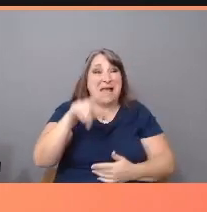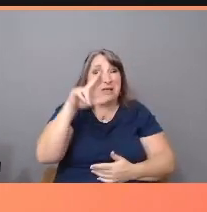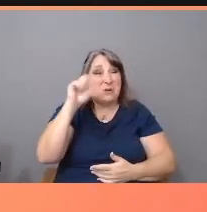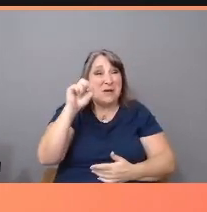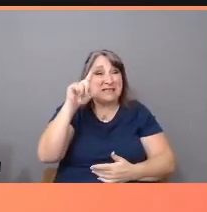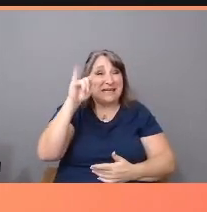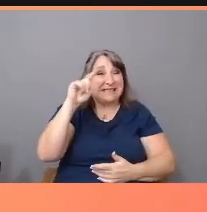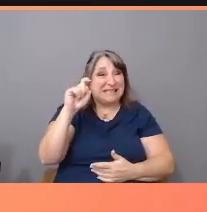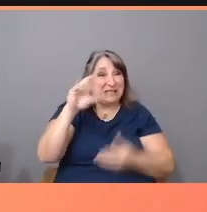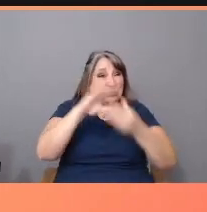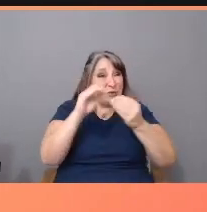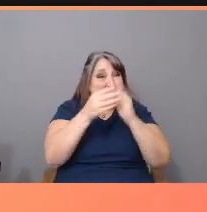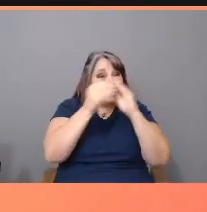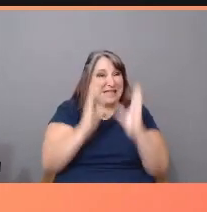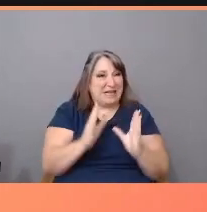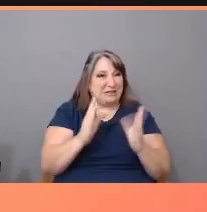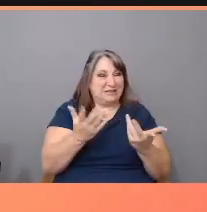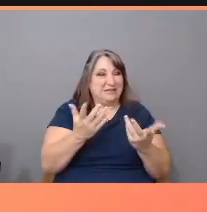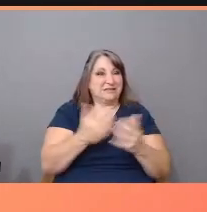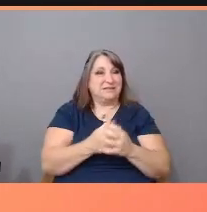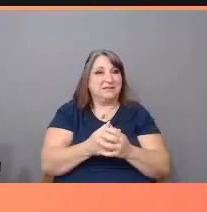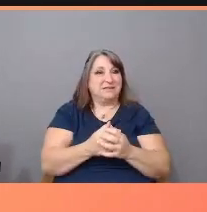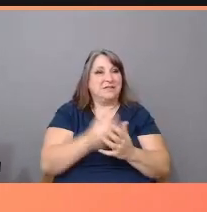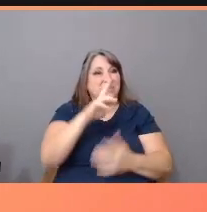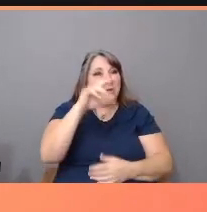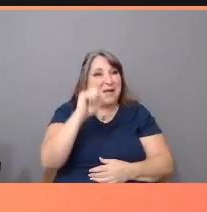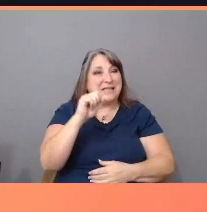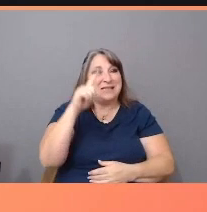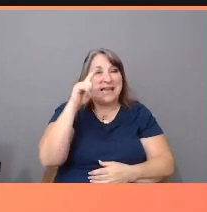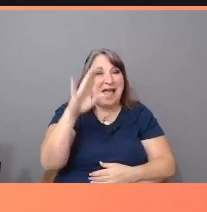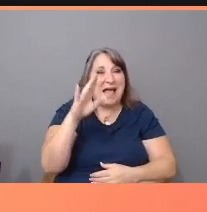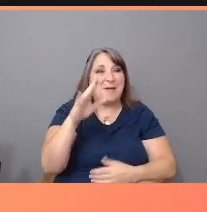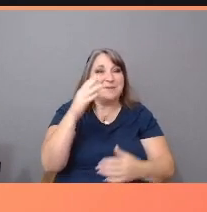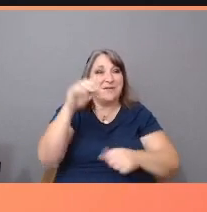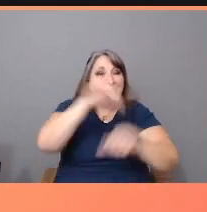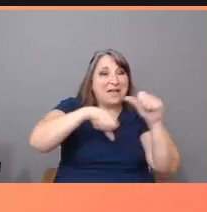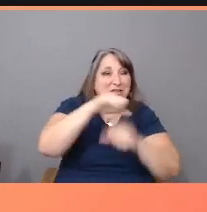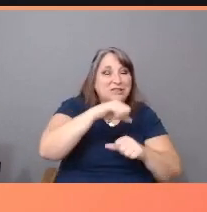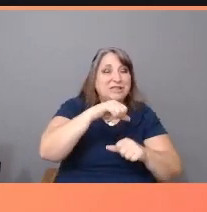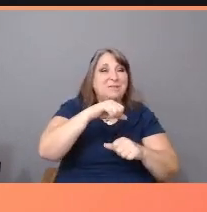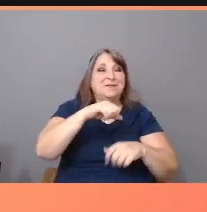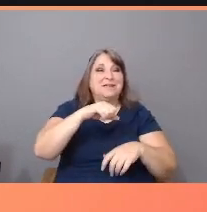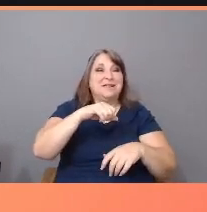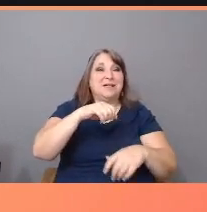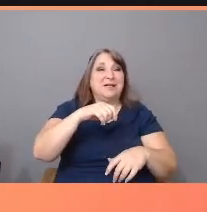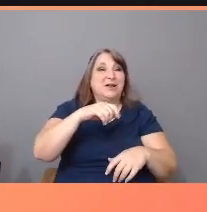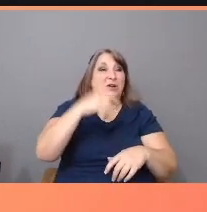Are your US labs, fellowships, programs, grants, financing, and greenlighting amplifying Black